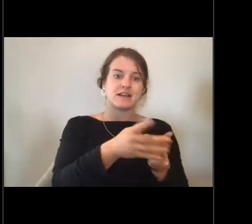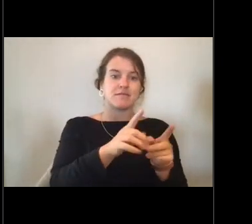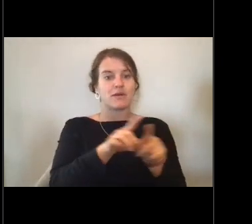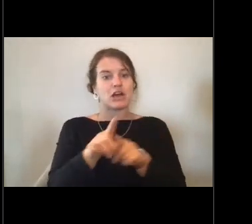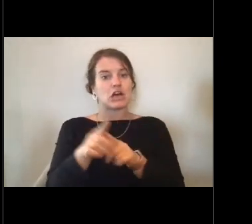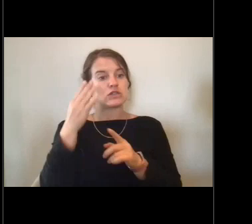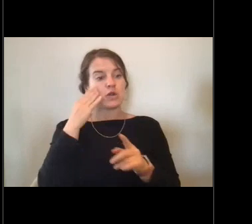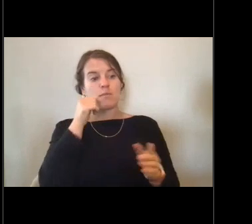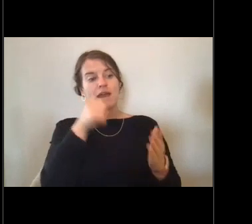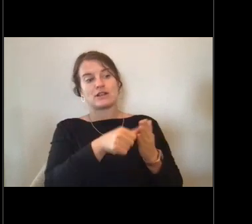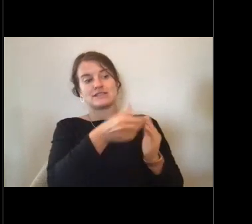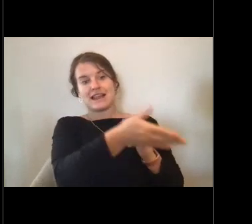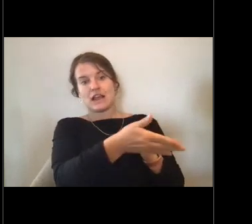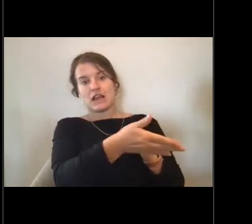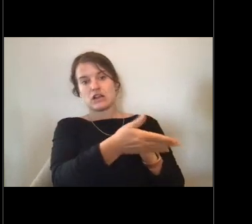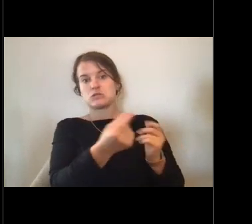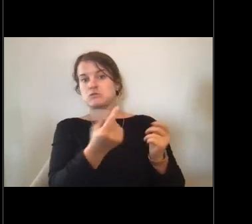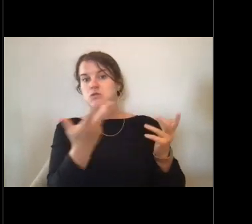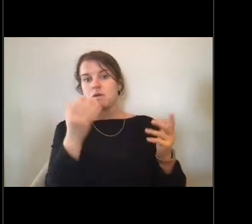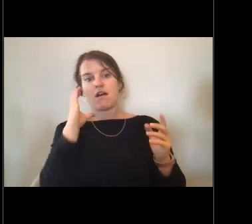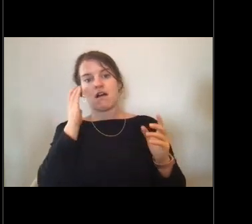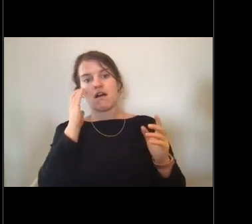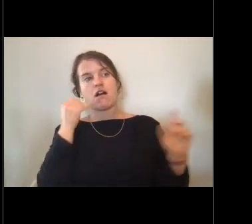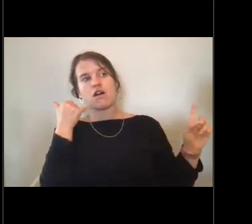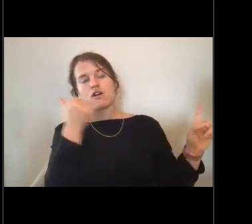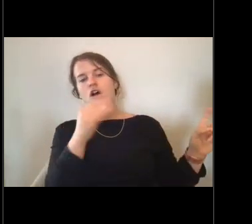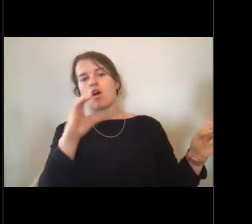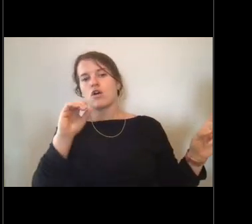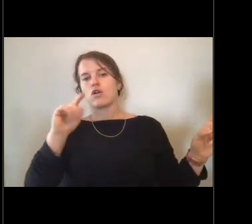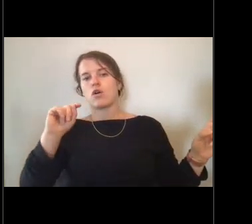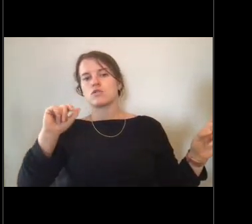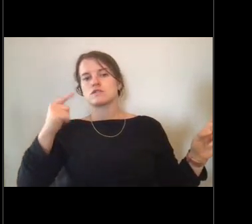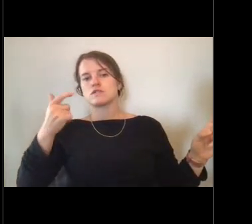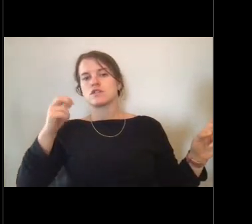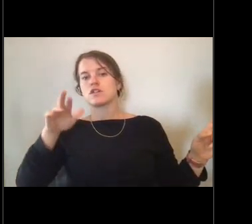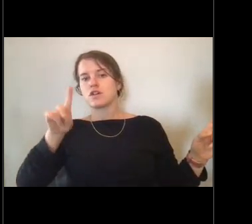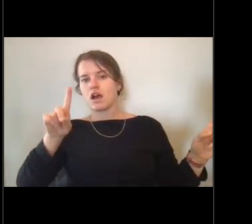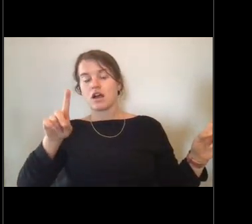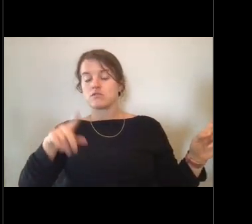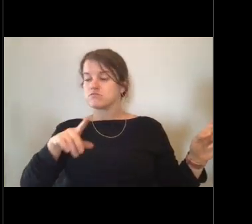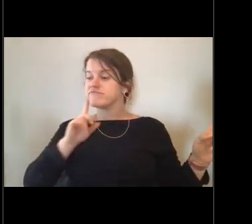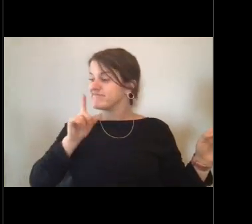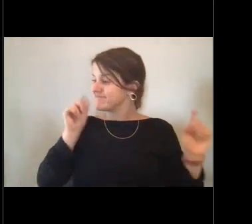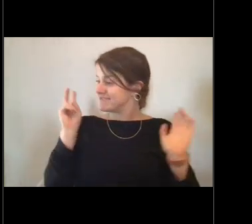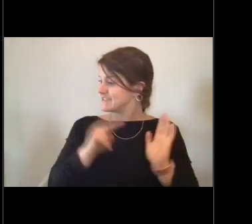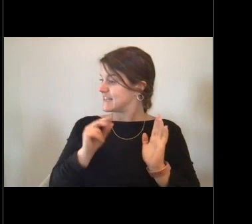So we called the Coast Guard and they checked and said sure enough, we can see that the package is here.